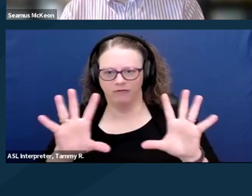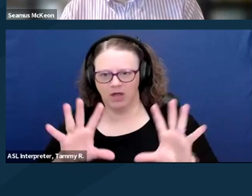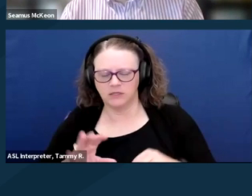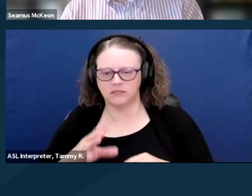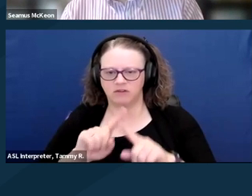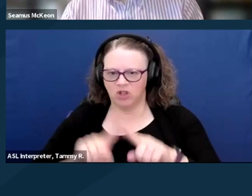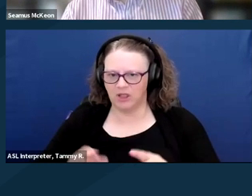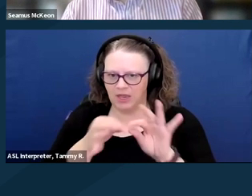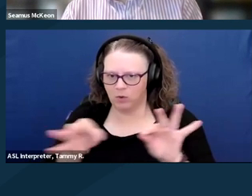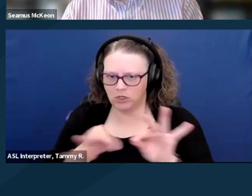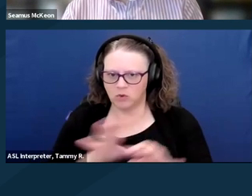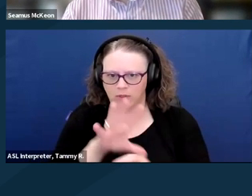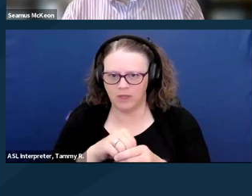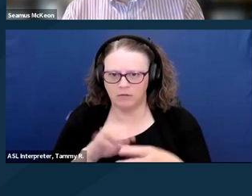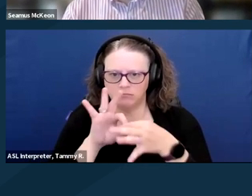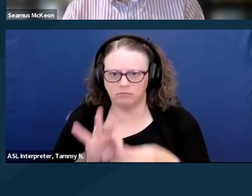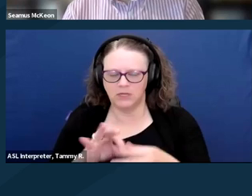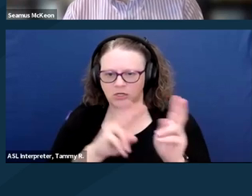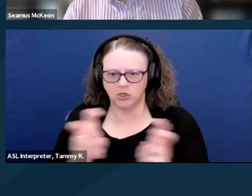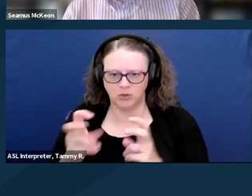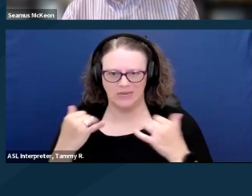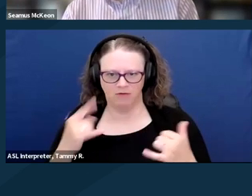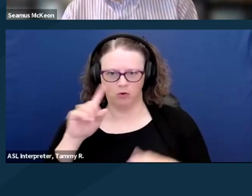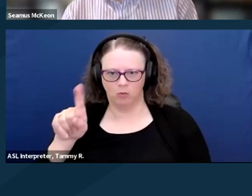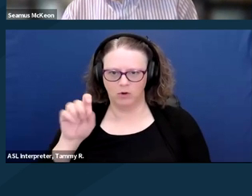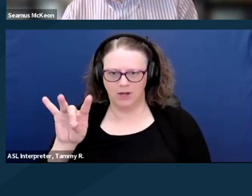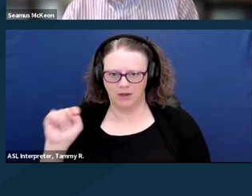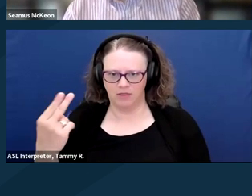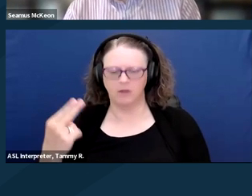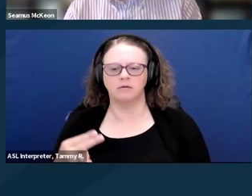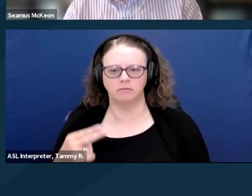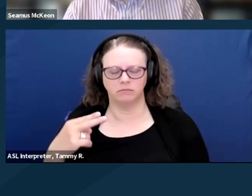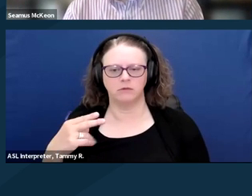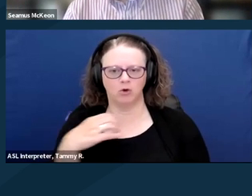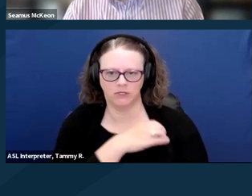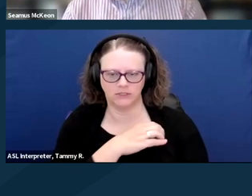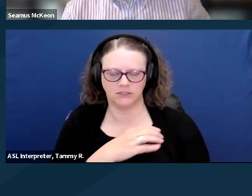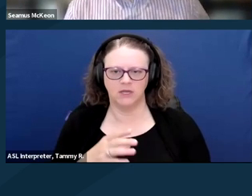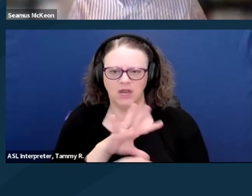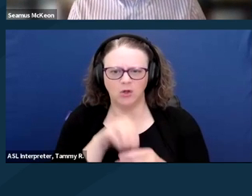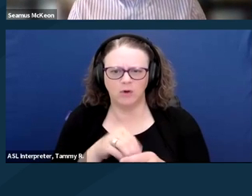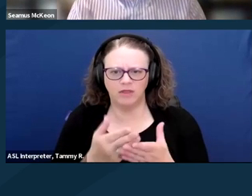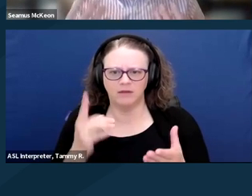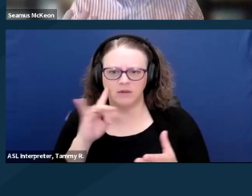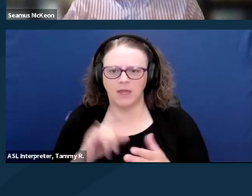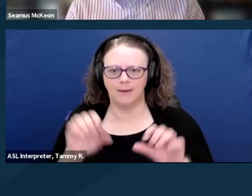some of the related issues that we'd like to clear up with the legislation, including things like, you know, the ability to travel and making sure